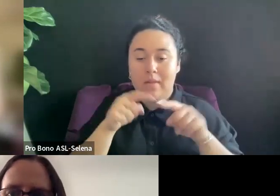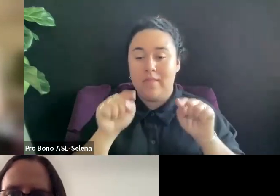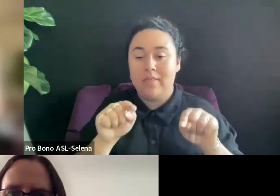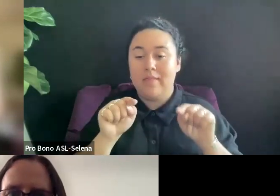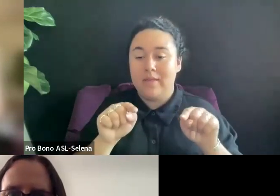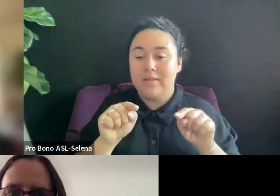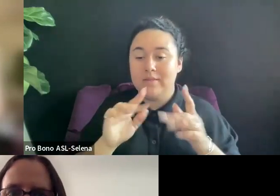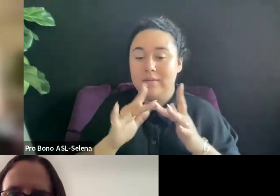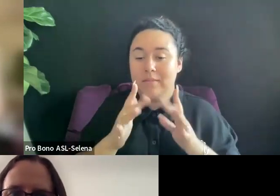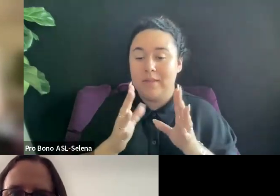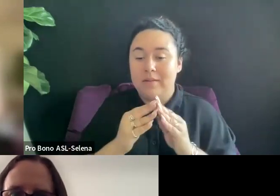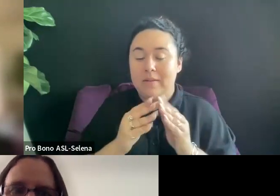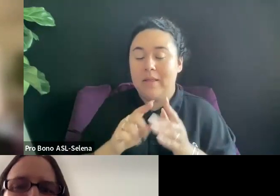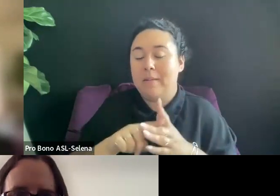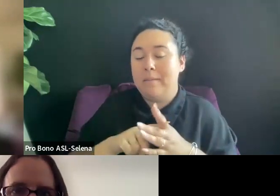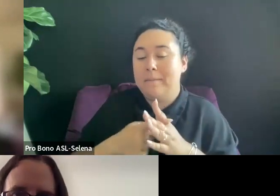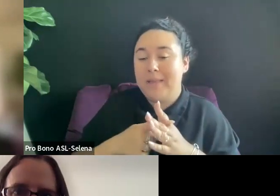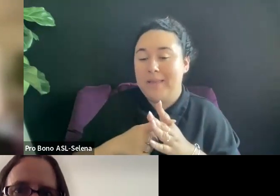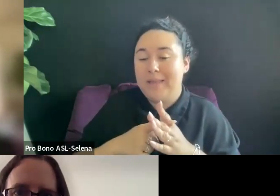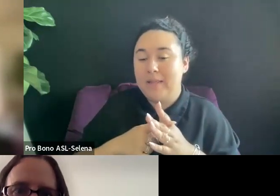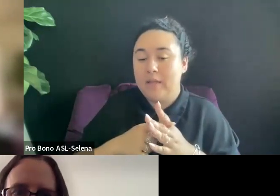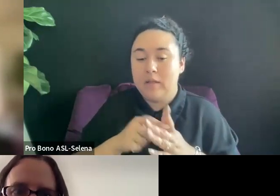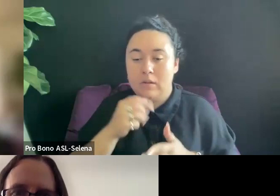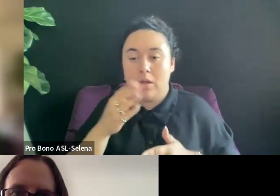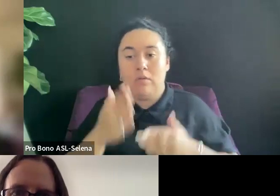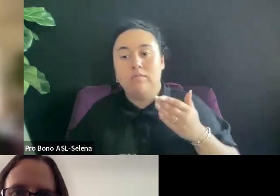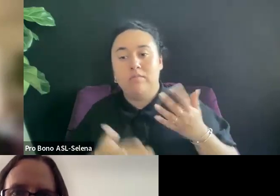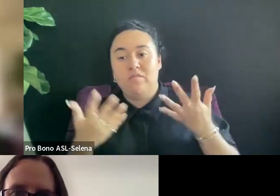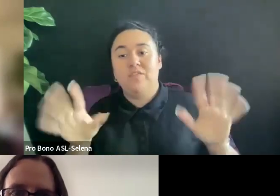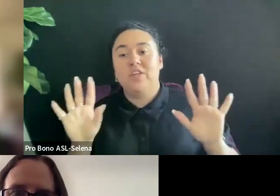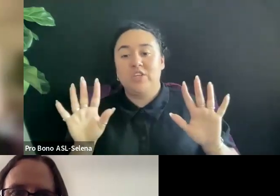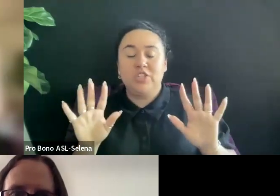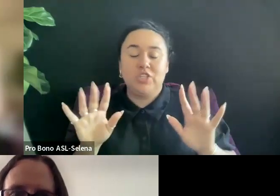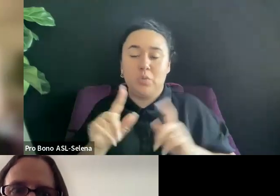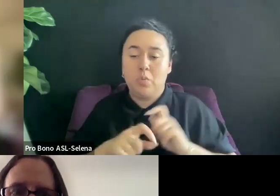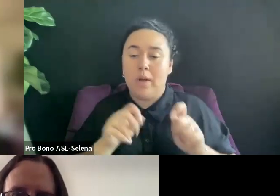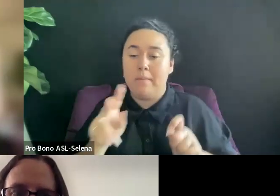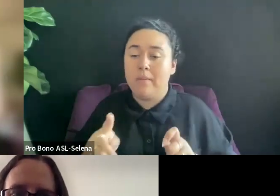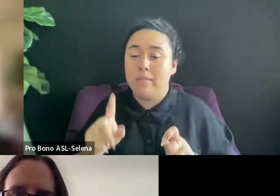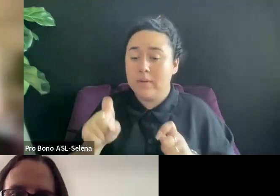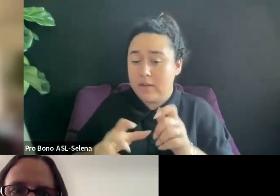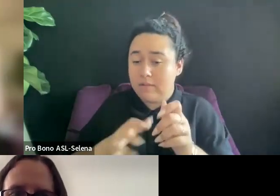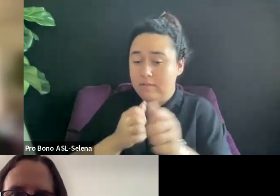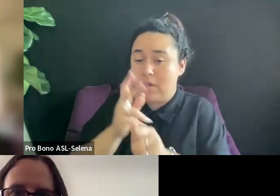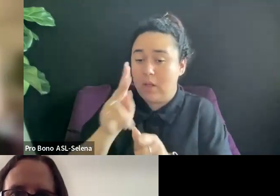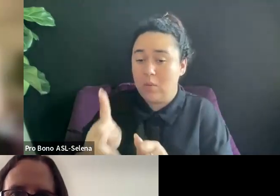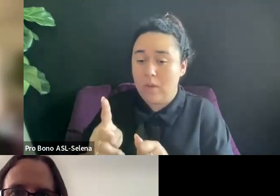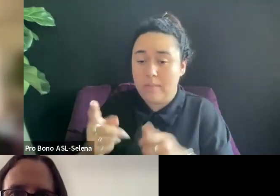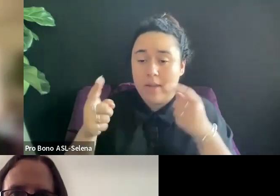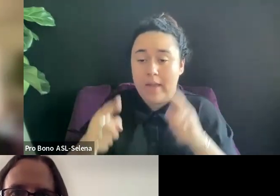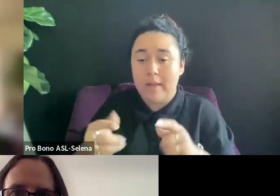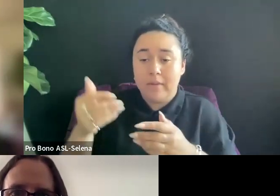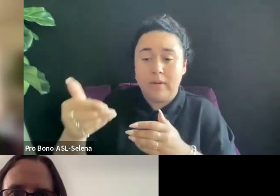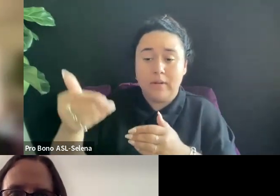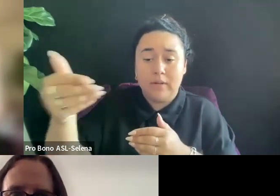IF THERE IS A FOLLOWUP THAT NEEDS TO HAPPEN IN SOME TIME, WE CAN DEFINITELY ARRANGE FOR THAT TOO AND